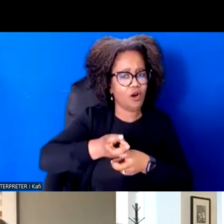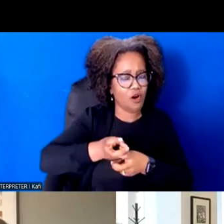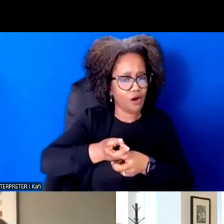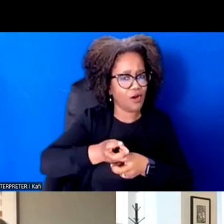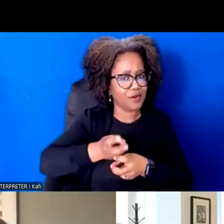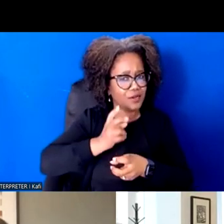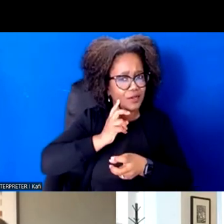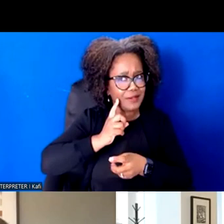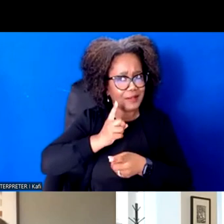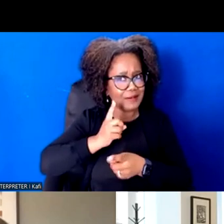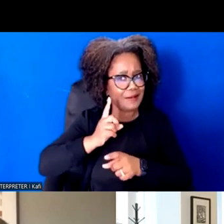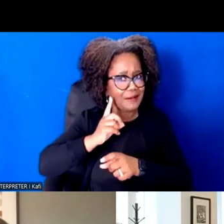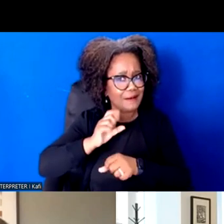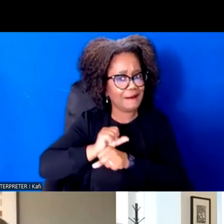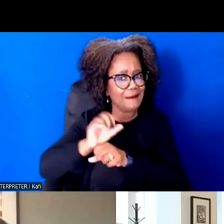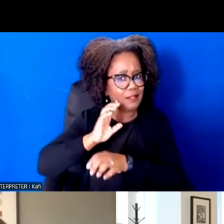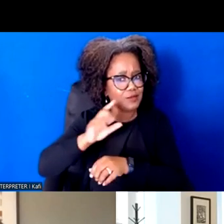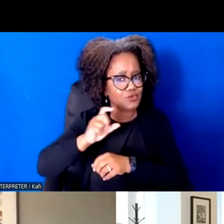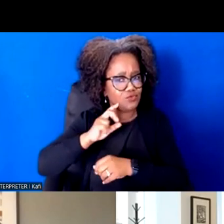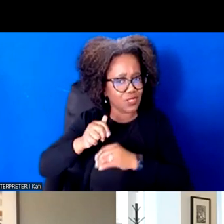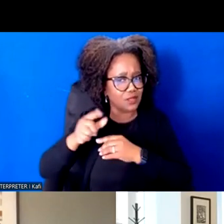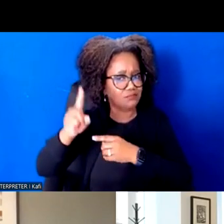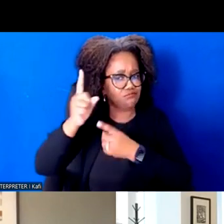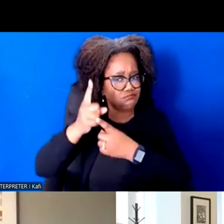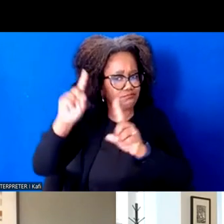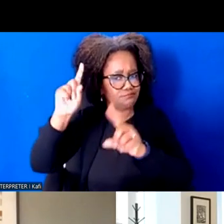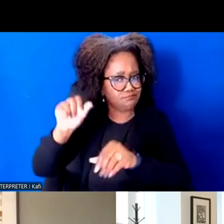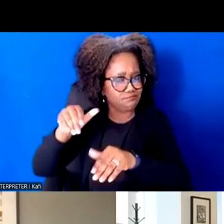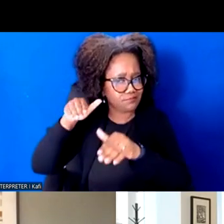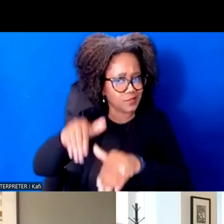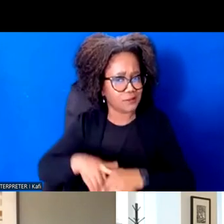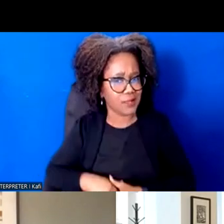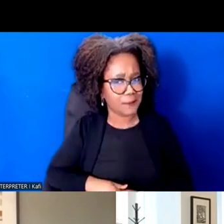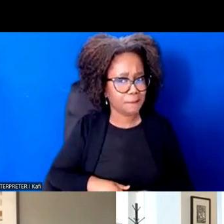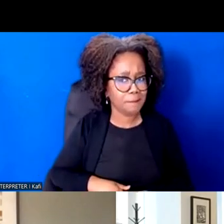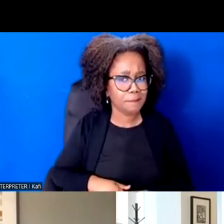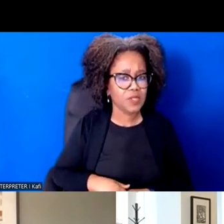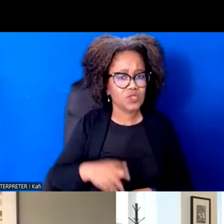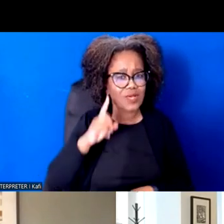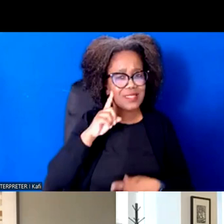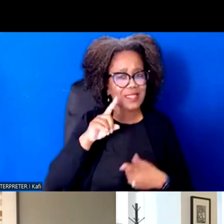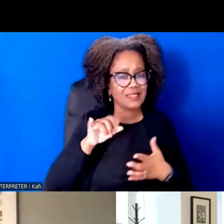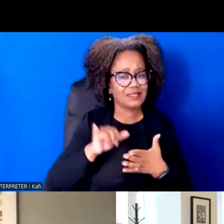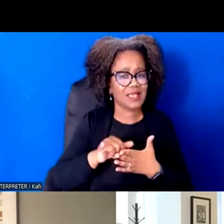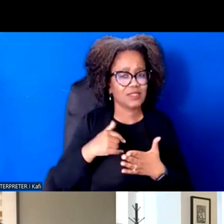How do we actually move people to go, you know, to move toward, you know, to our our better selves, right.